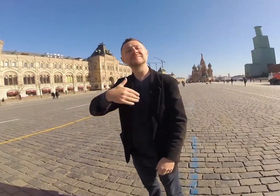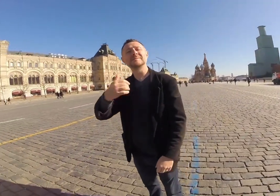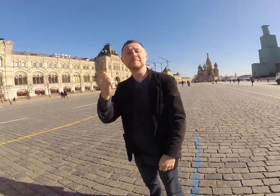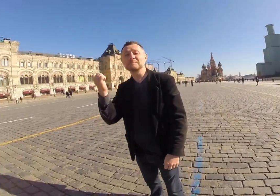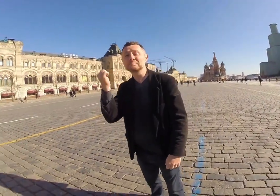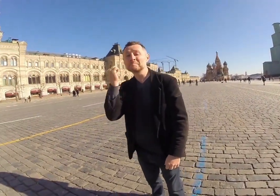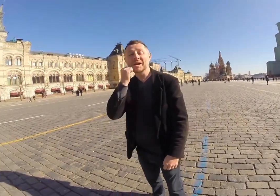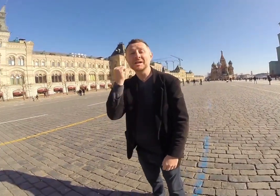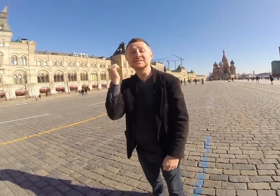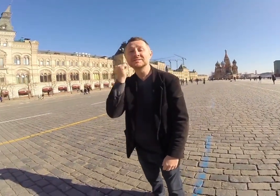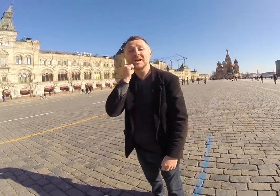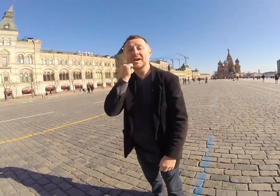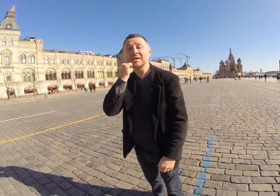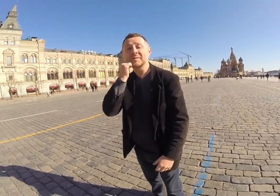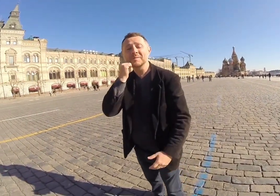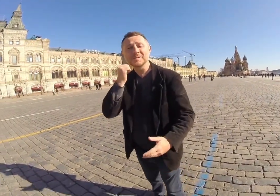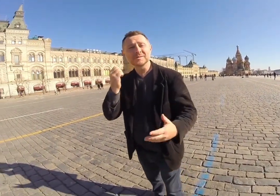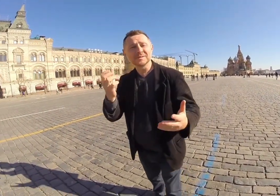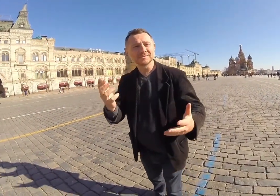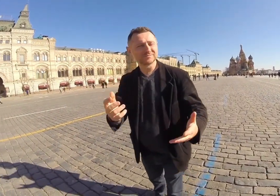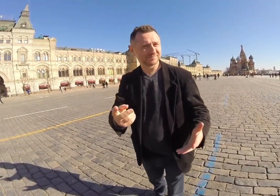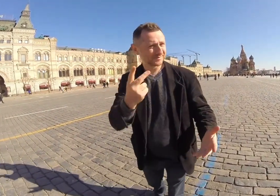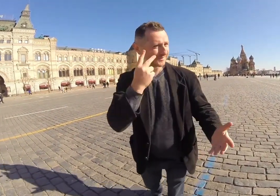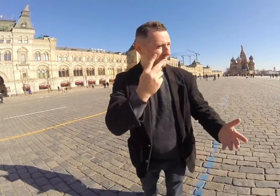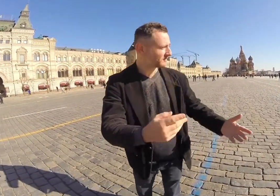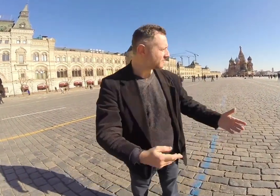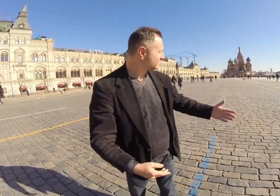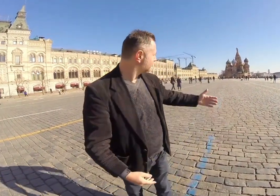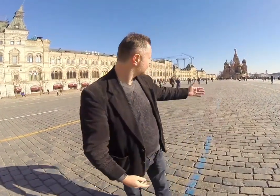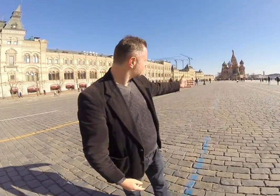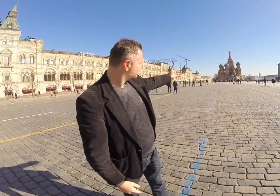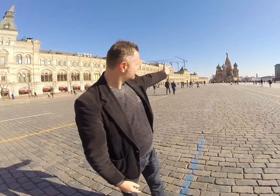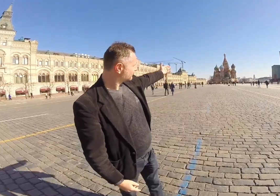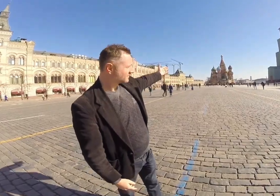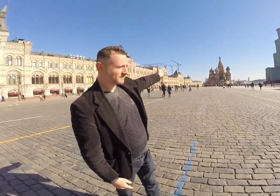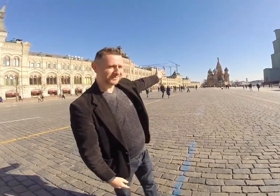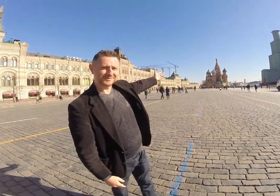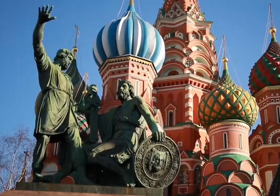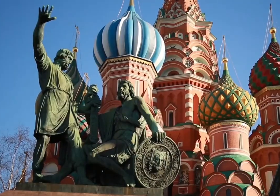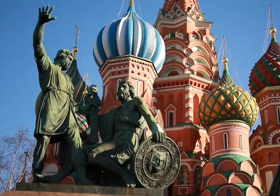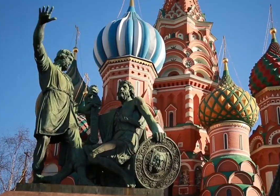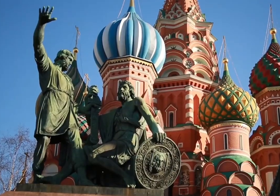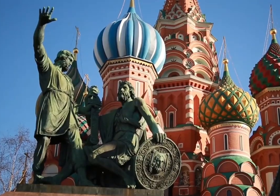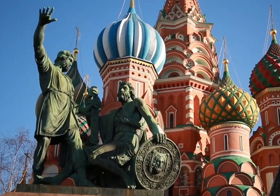St. Basil’s Cathedral and the Kremlin are some of the most famous symbols of Moscow. (Statue of Minin and Pozharsiky)